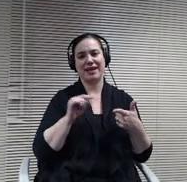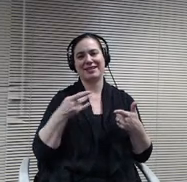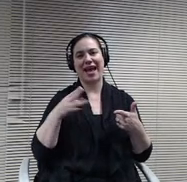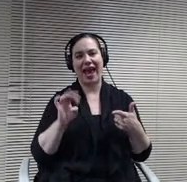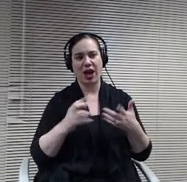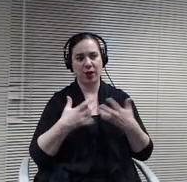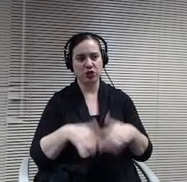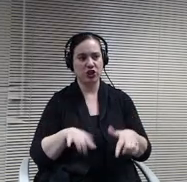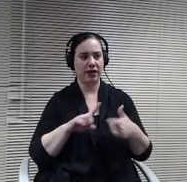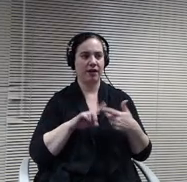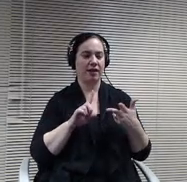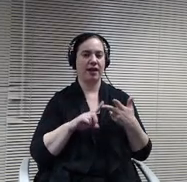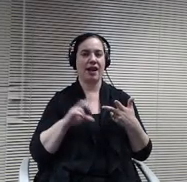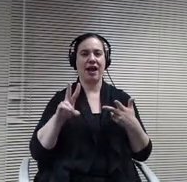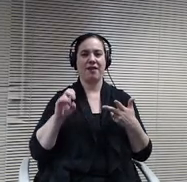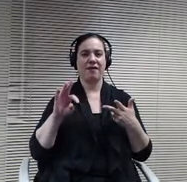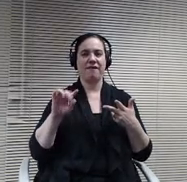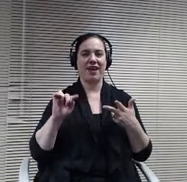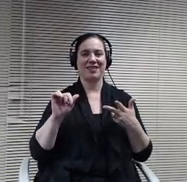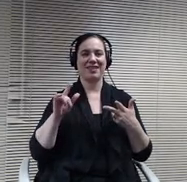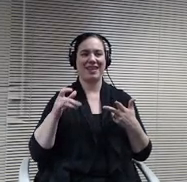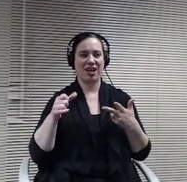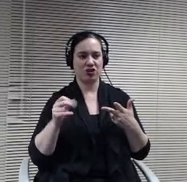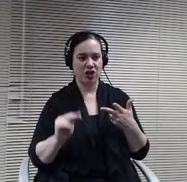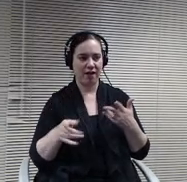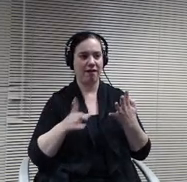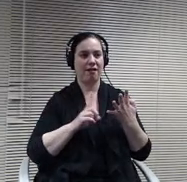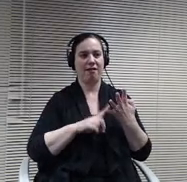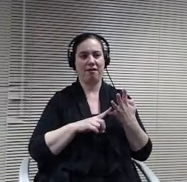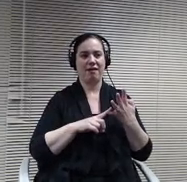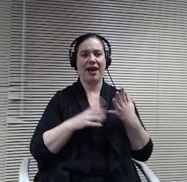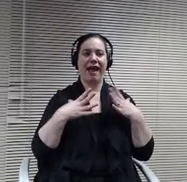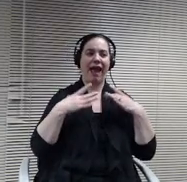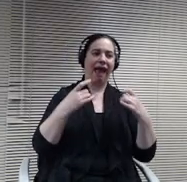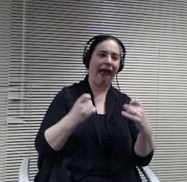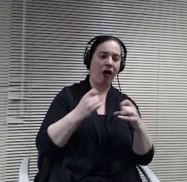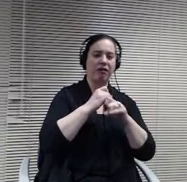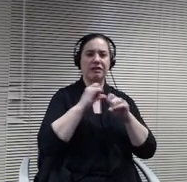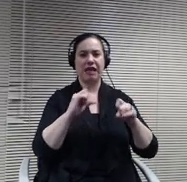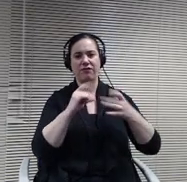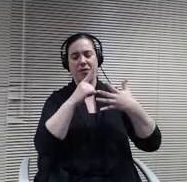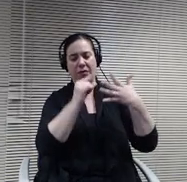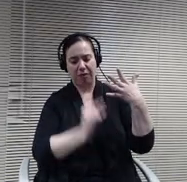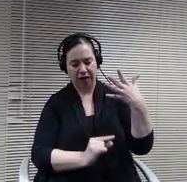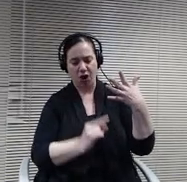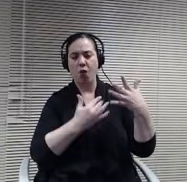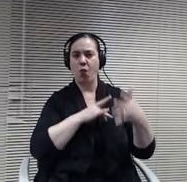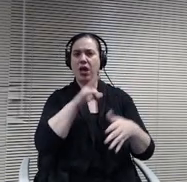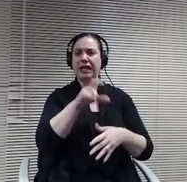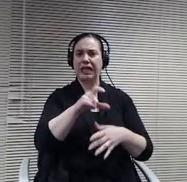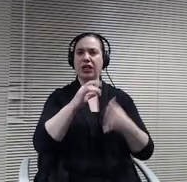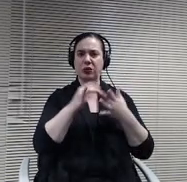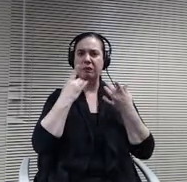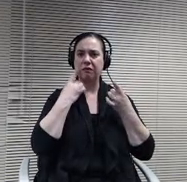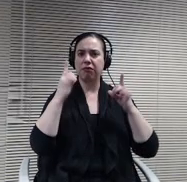the research to see what what needs to be on site to make it work. So as we look to the program, obviously we don't have